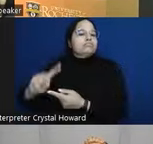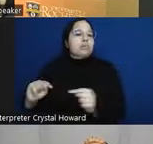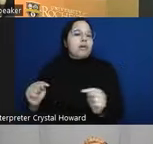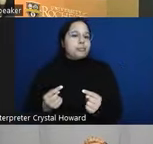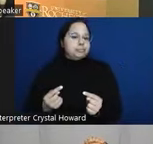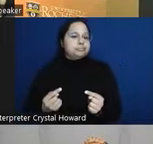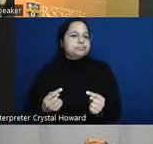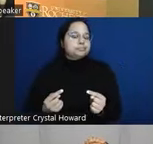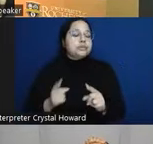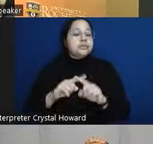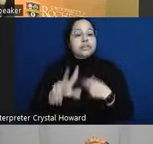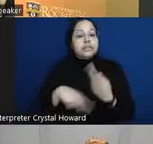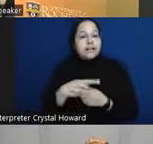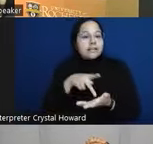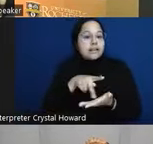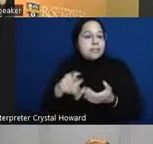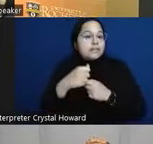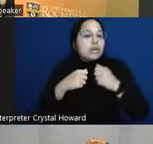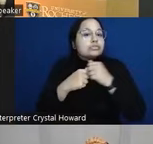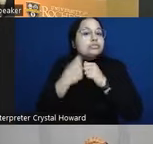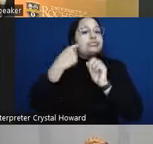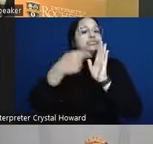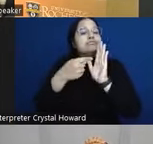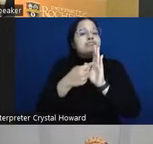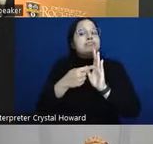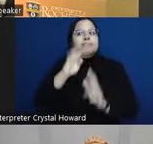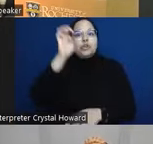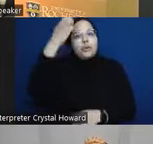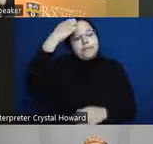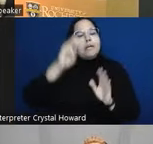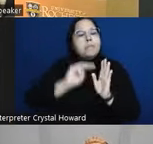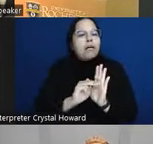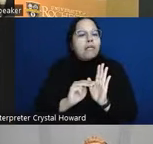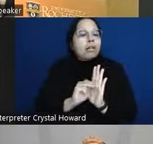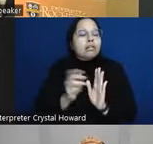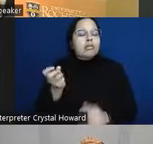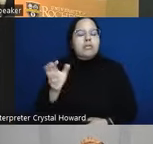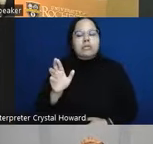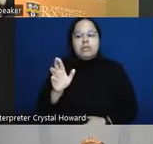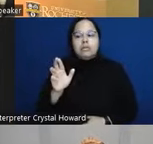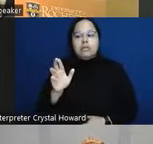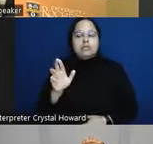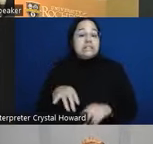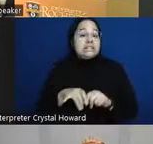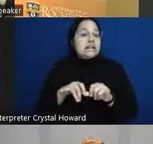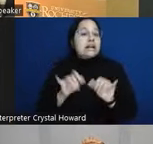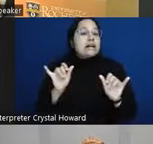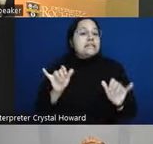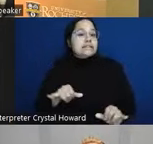pay structures uh like a European model or um uh a system in which you don't have to pay the cost